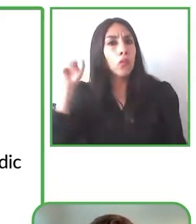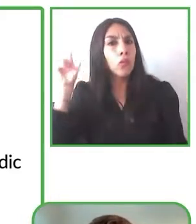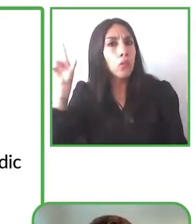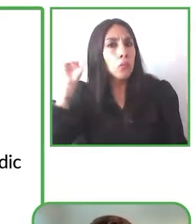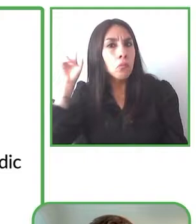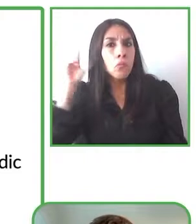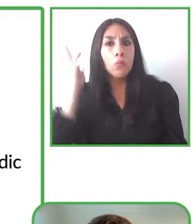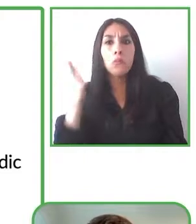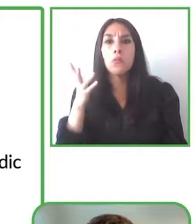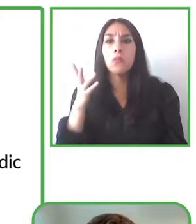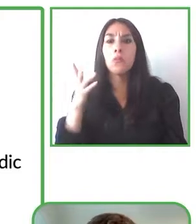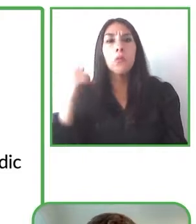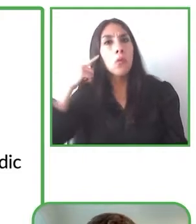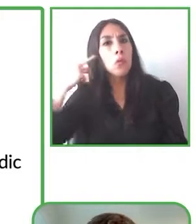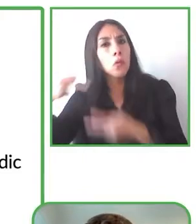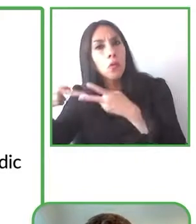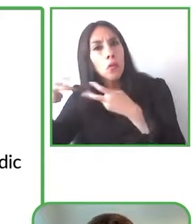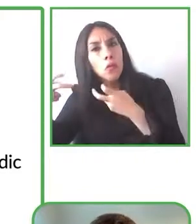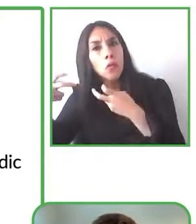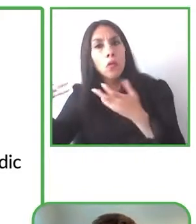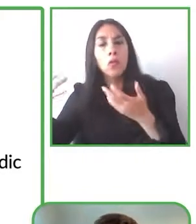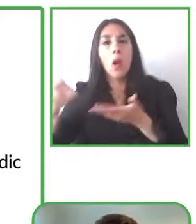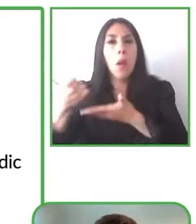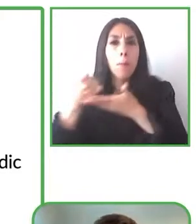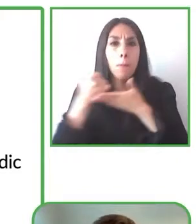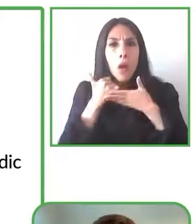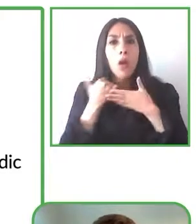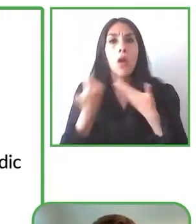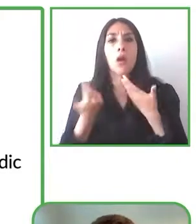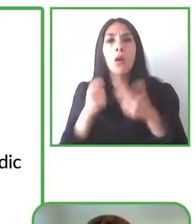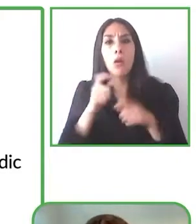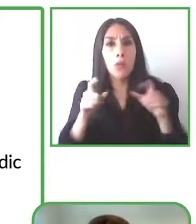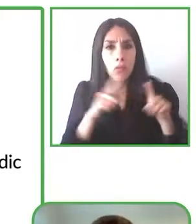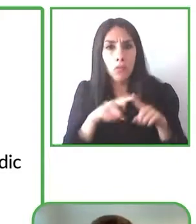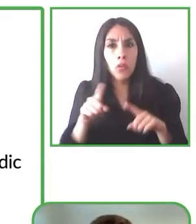also makes it quick and easy for for anyone who needs to use it to yeah to